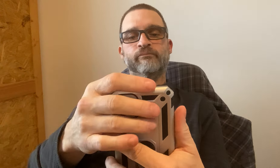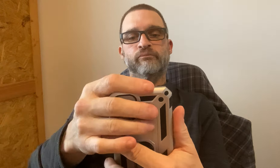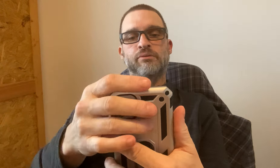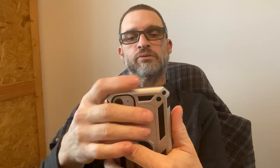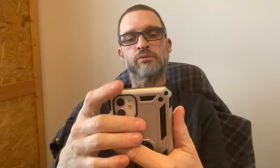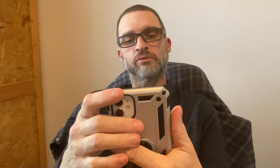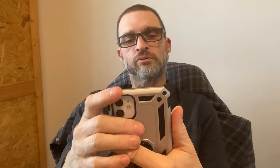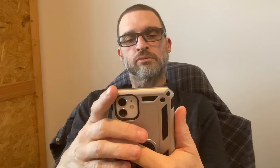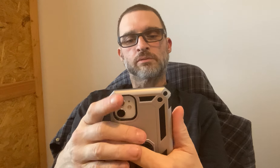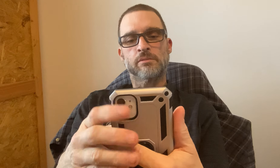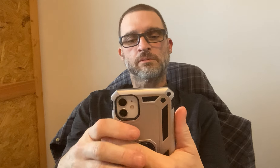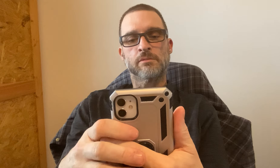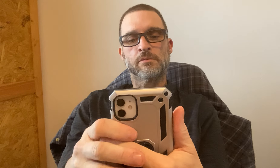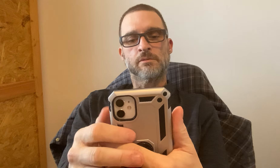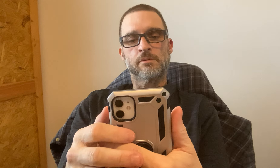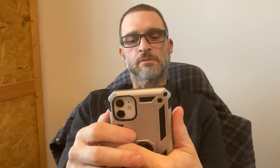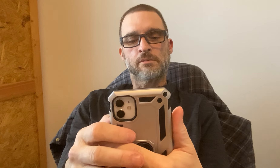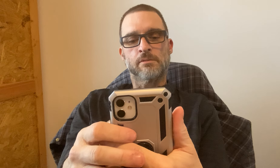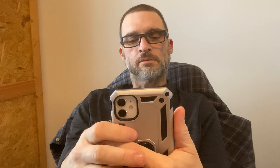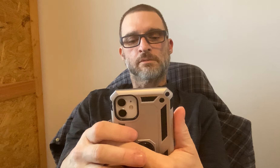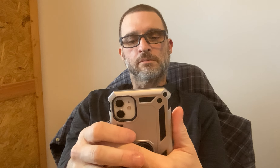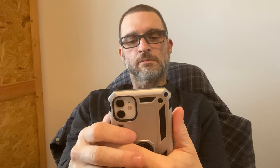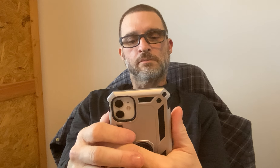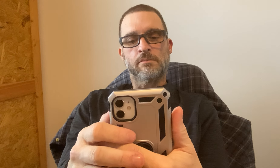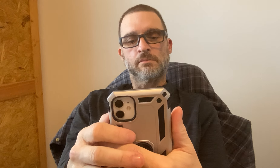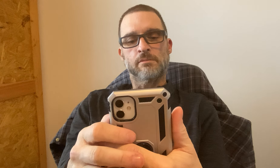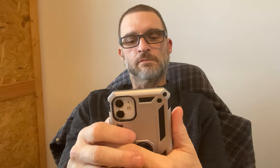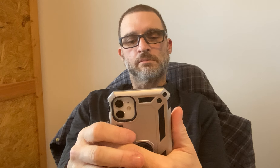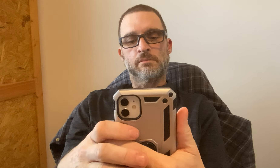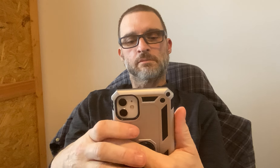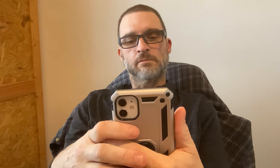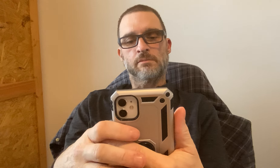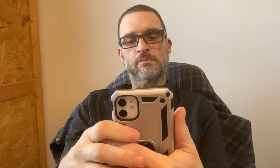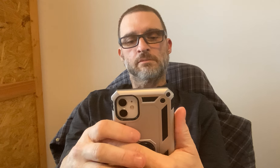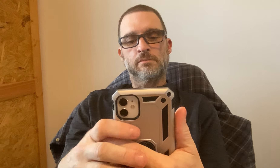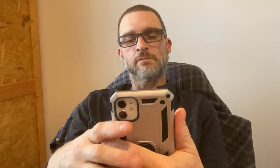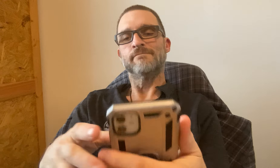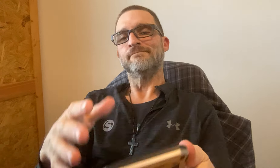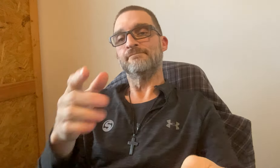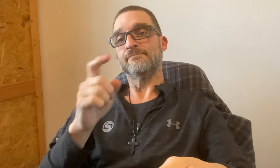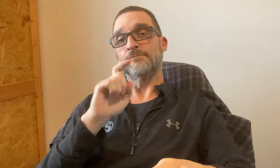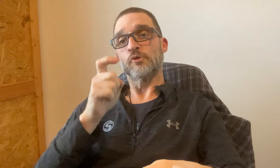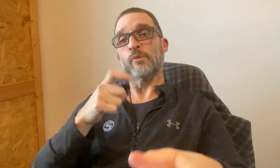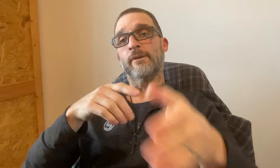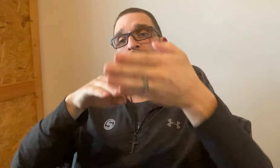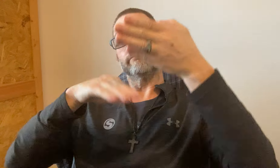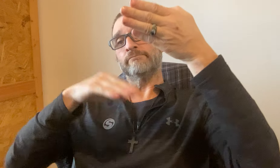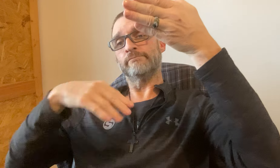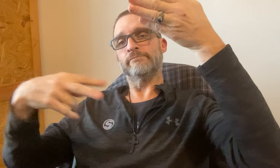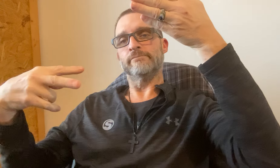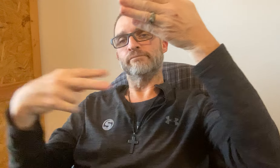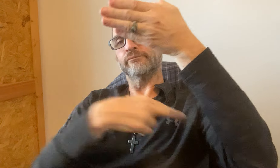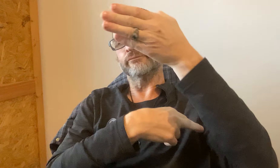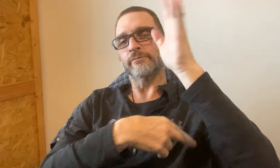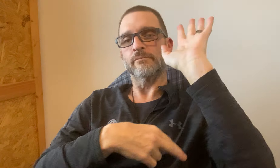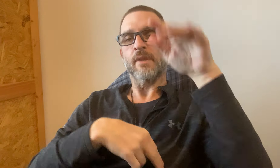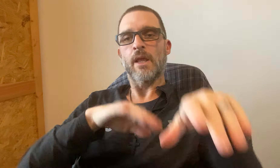(*it's been changed*)